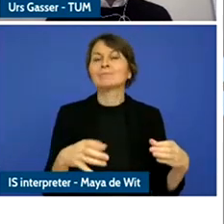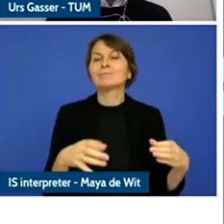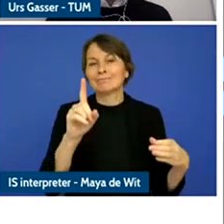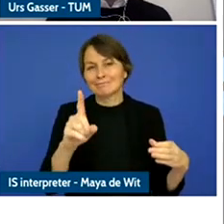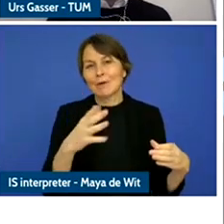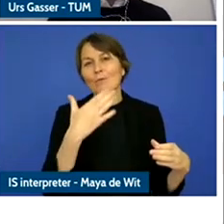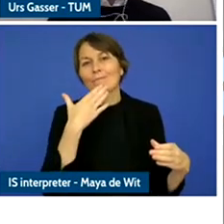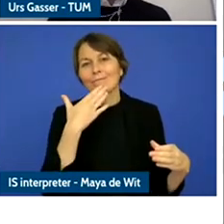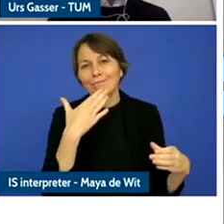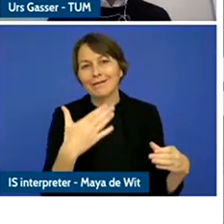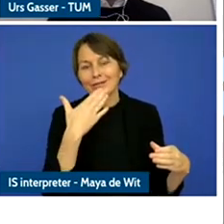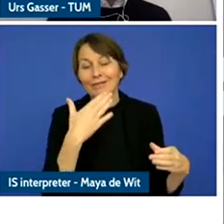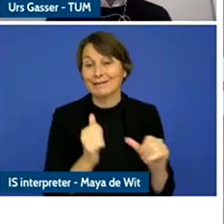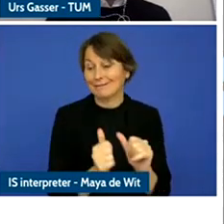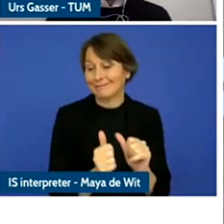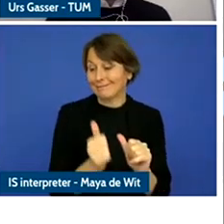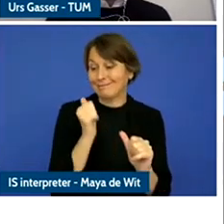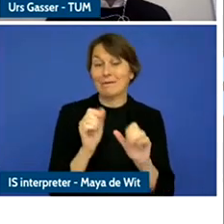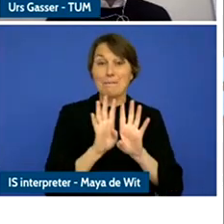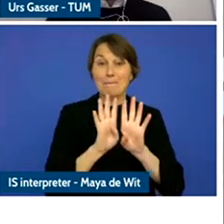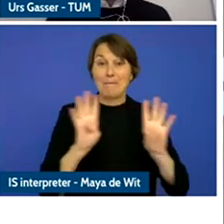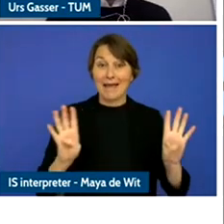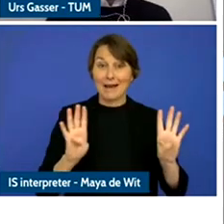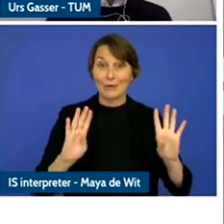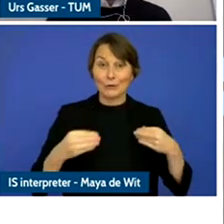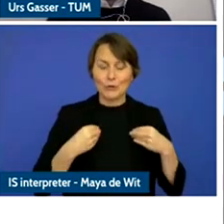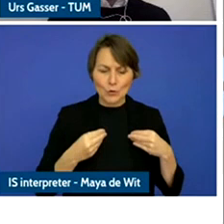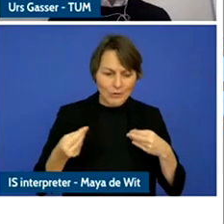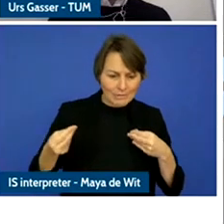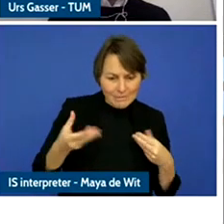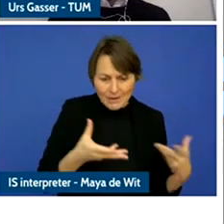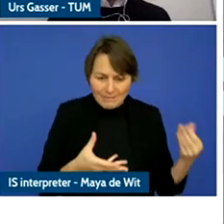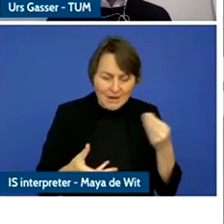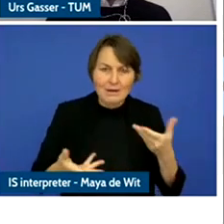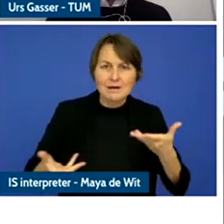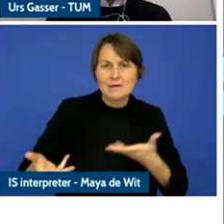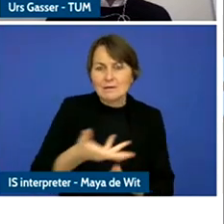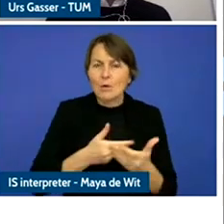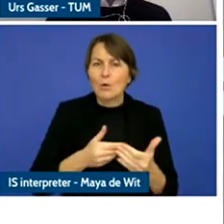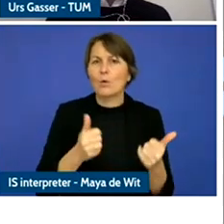You have done such amazing and important work and I appreciate all of the